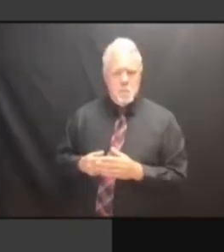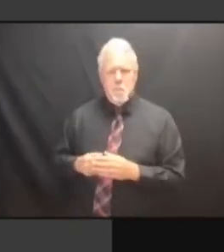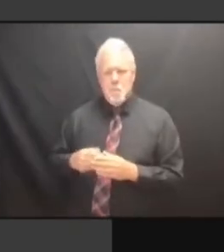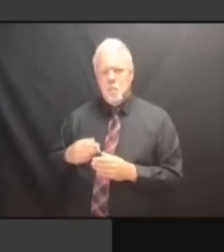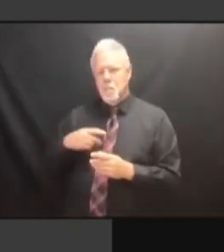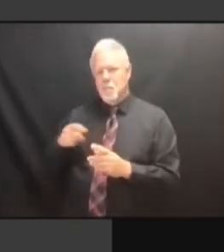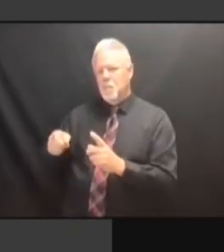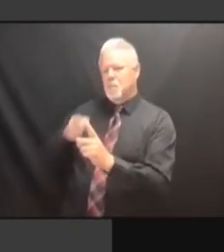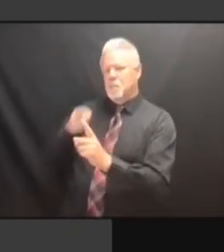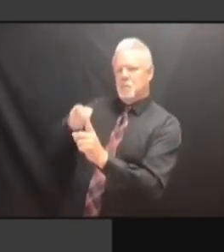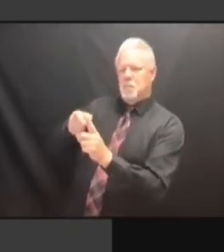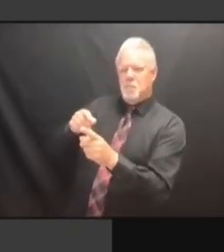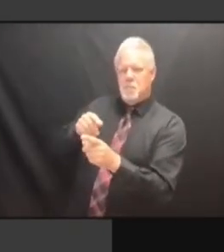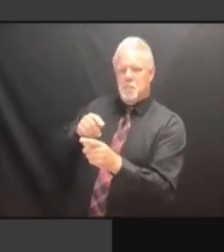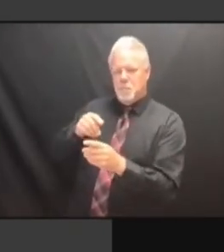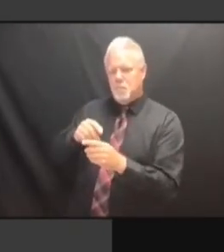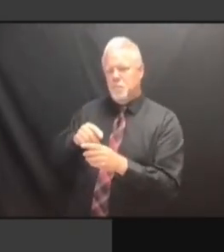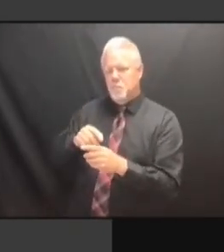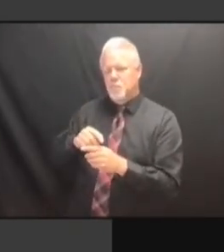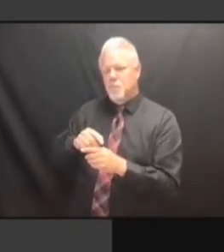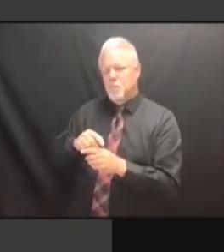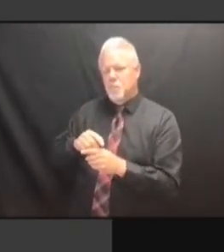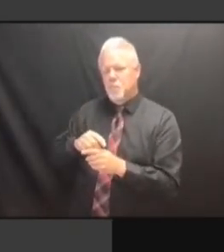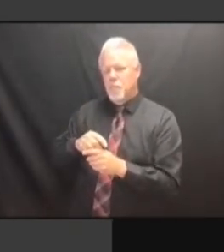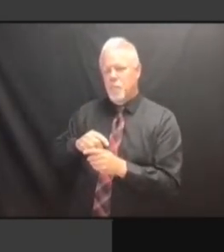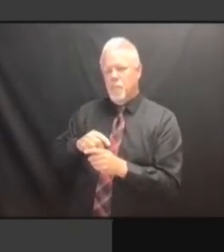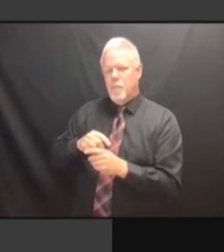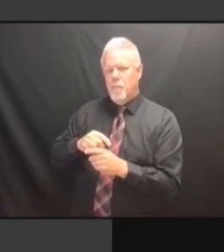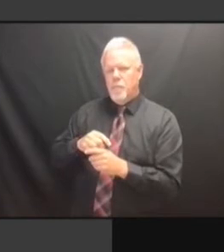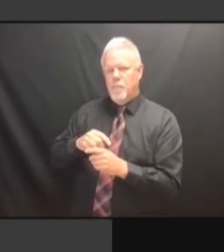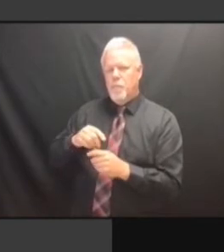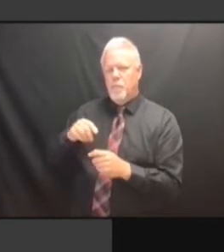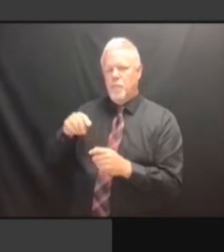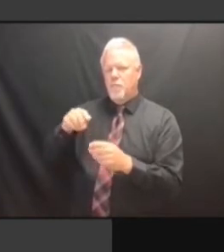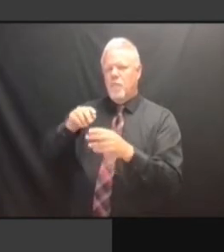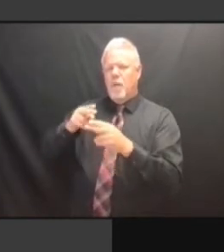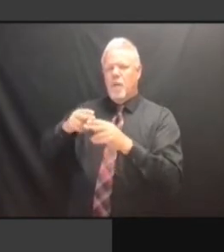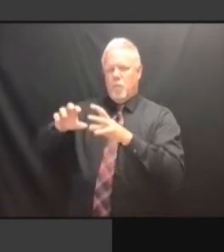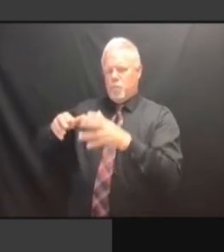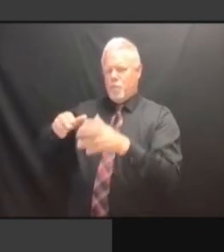IN PARTICULAR, THE ASIAN-AMERICAN LEGAL DEFENSE ASIAN-AMERICAN LEGAL DEFENSE ASIAN-AMERICAN LEGAL DEFENSE FUND, ASIAN-AMERICAN LEGAL DEFENSE FUND, WHICH ASIAN-AMERICAN LEGAL DEFENSE FUND, WHICH HAS ASIAN-AMERICAN LEGAL DEFENSE FUND, WHICH HAS FROM ASIAN-AMERICAN LEGAL DEFENSE FUND, WHICH HAS FROM TIME ASIAN-AMERICAN LEGAL DEFENSE FUND, WHICH HAS FROM TIME TO FUND, WHICH HAS FROM TIME TO FUND, WHICH HAS FROM TIME TO TIME FUND, WHICH HAS FROM TIME TO TIME PROVIDED FUND, WHICH HAS FROM TIME TO TIME PROVIDED US FUND, WHICH HAS FROM TIME TO TIME PROVIDED US WITH TIME PROVIDED US WITH TIME PROVIDED US WITH WELL-FOUNDED